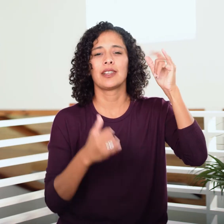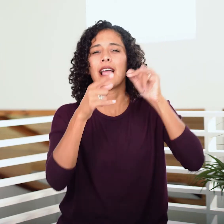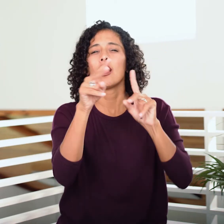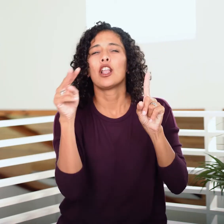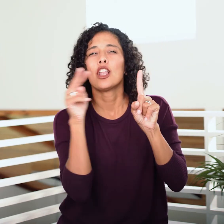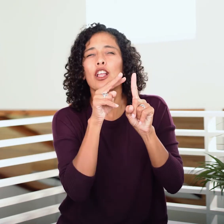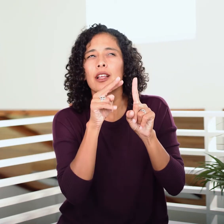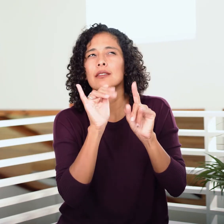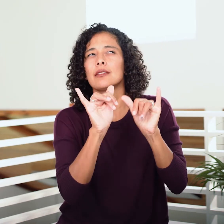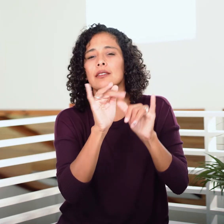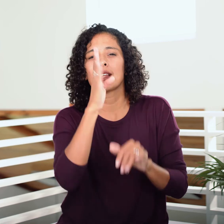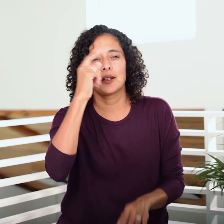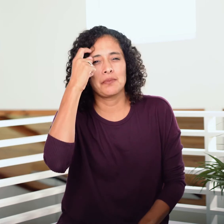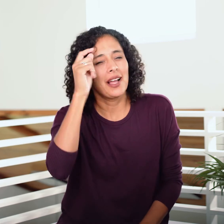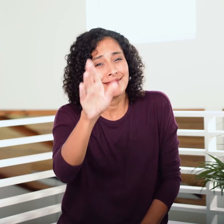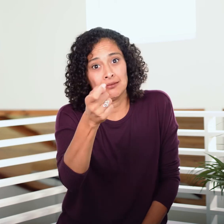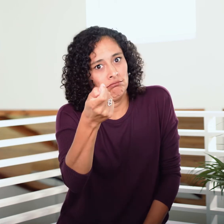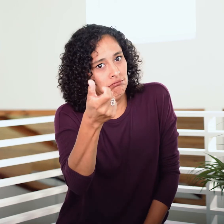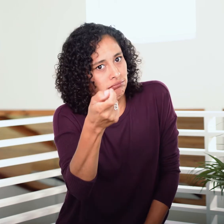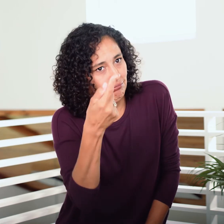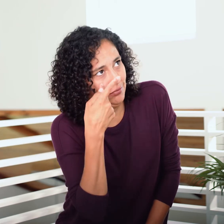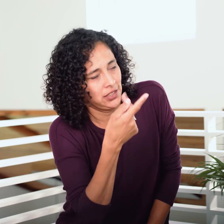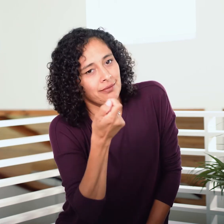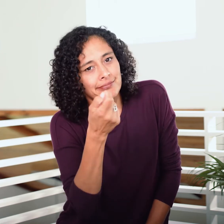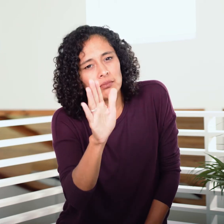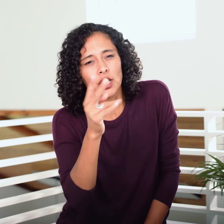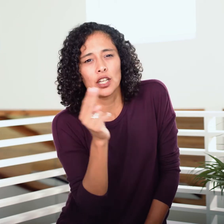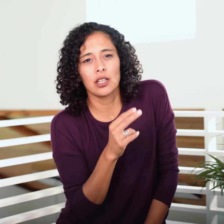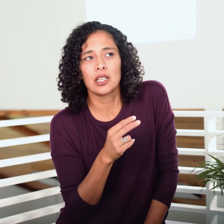which gives us a fraction of visibility into the mind of God.